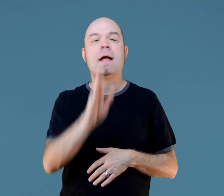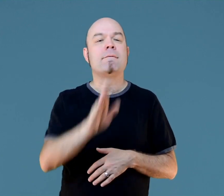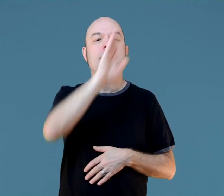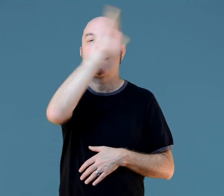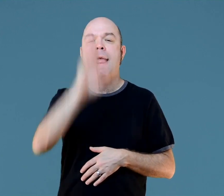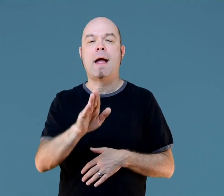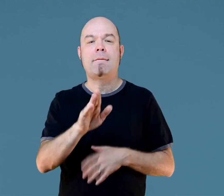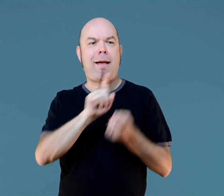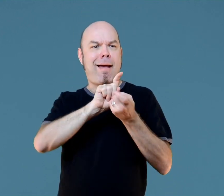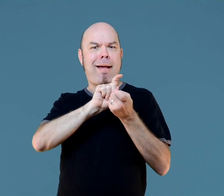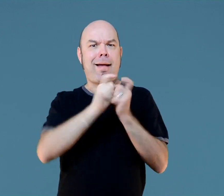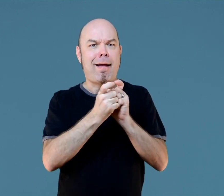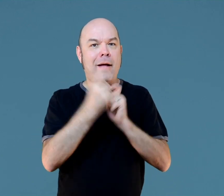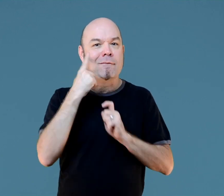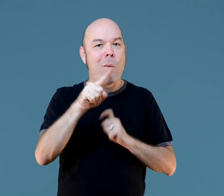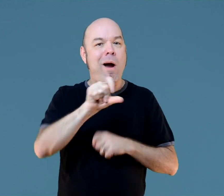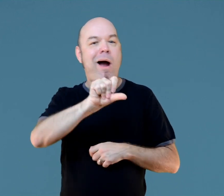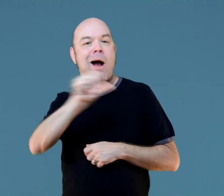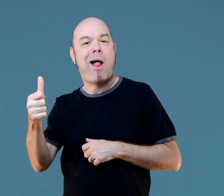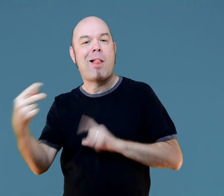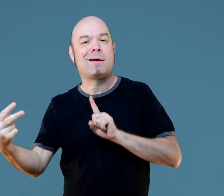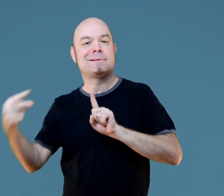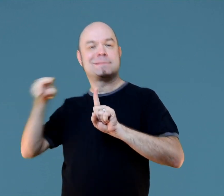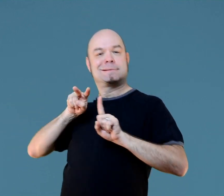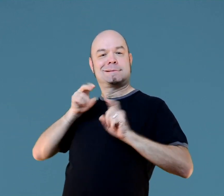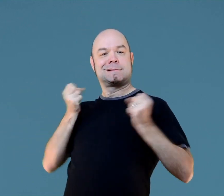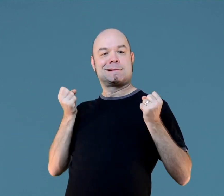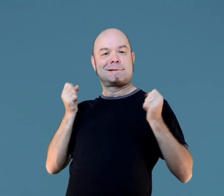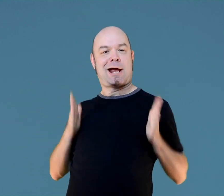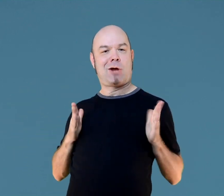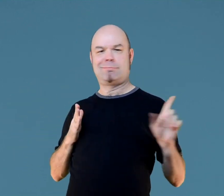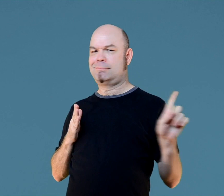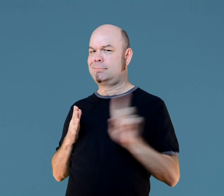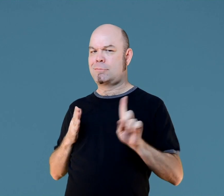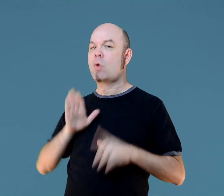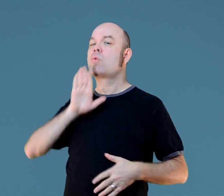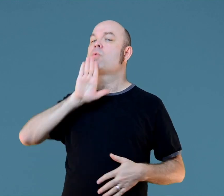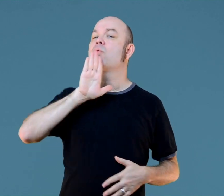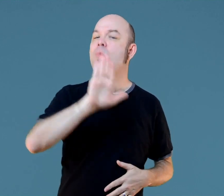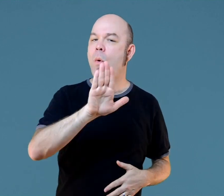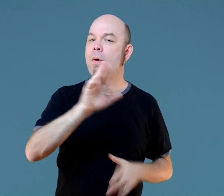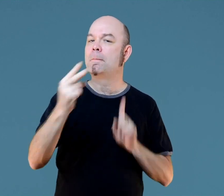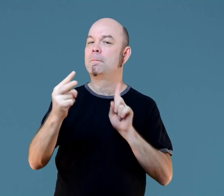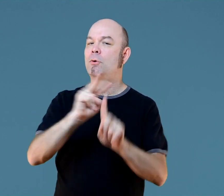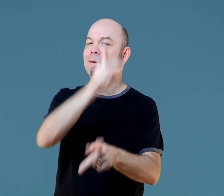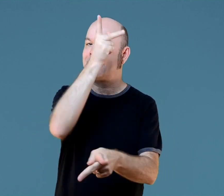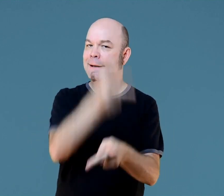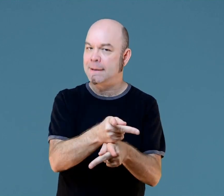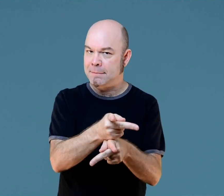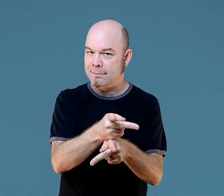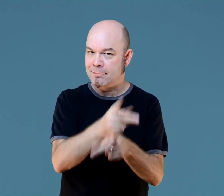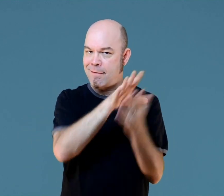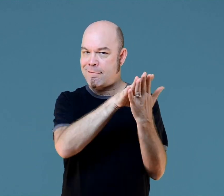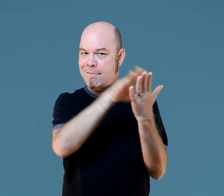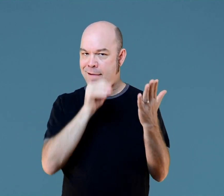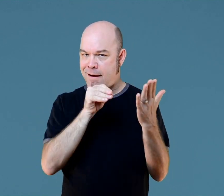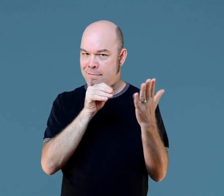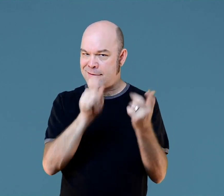Never, never change it for somebody else. Don't do that. It's from your perspective, keep it.